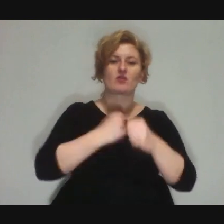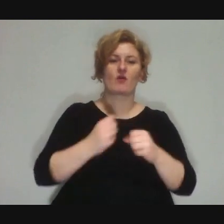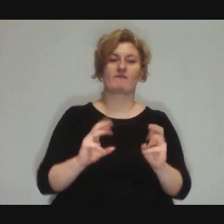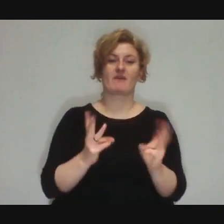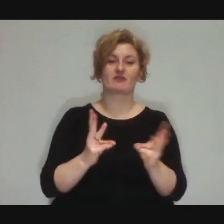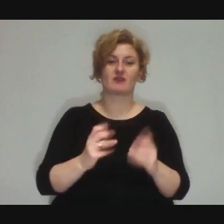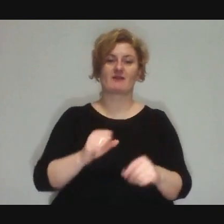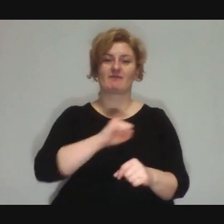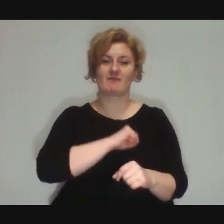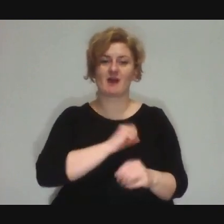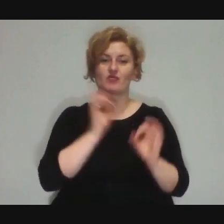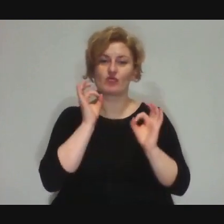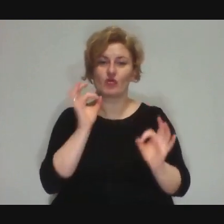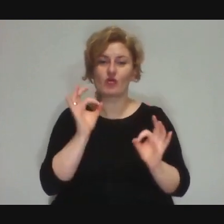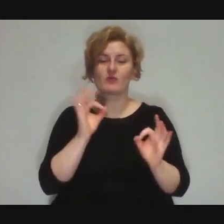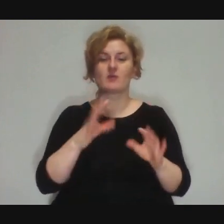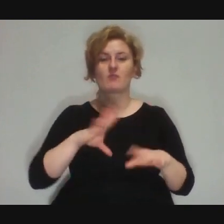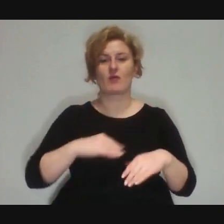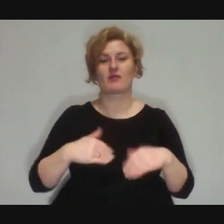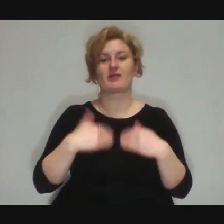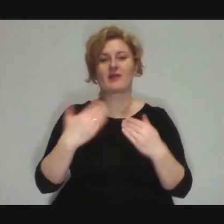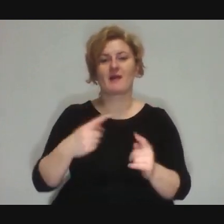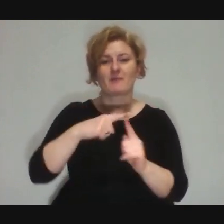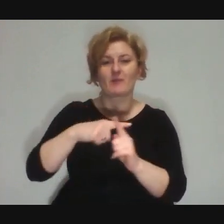the workshop leader can award them with some pluses or stars or something,